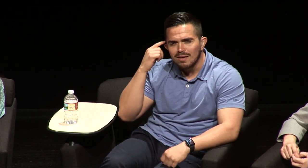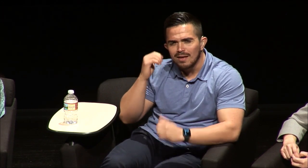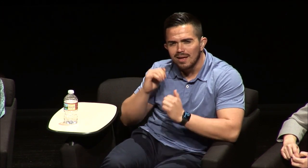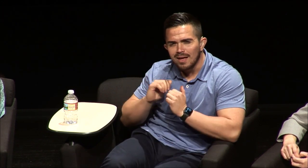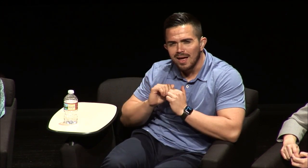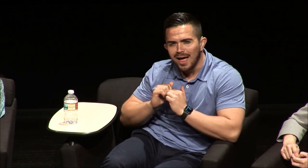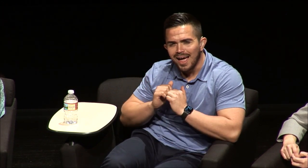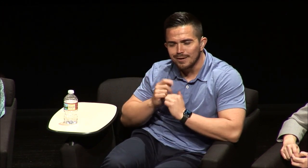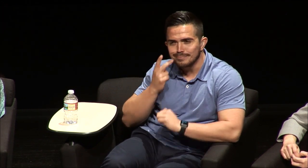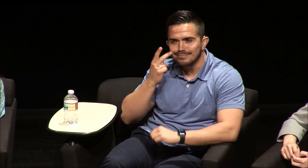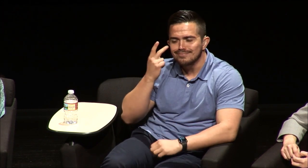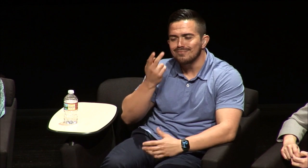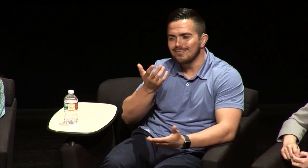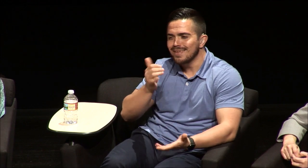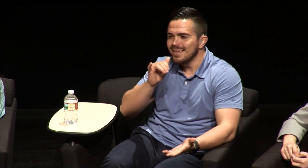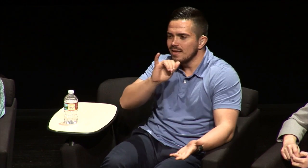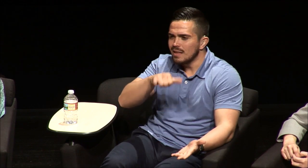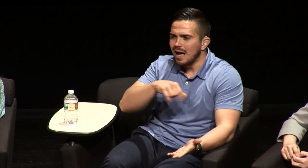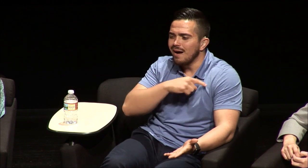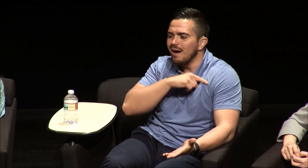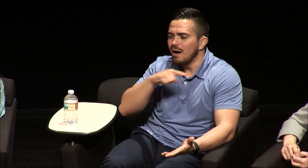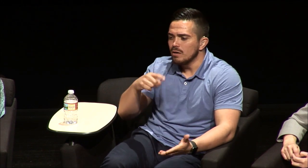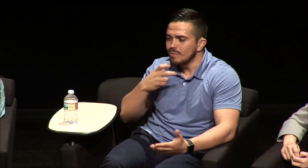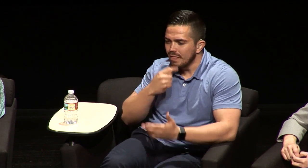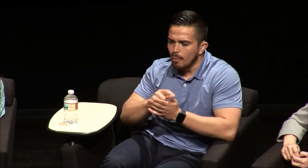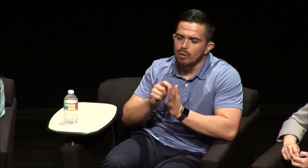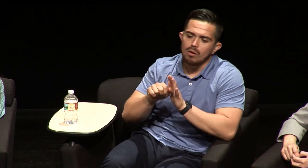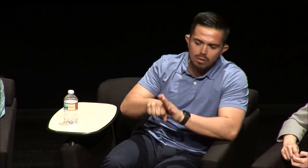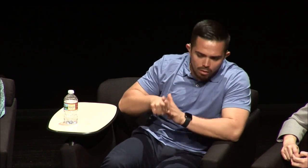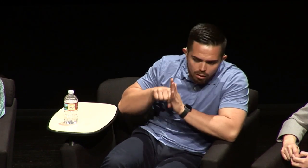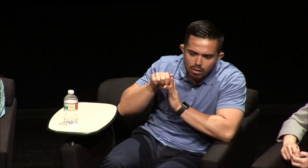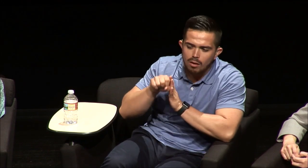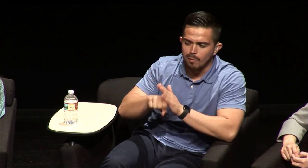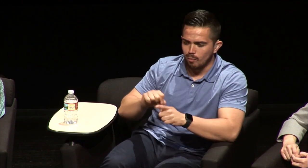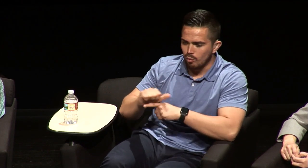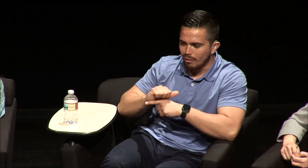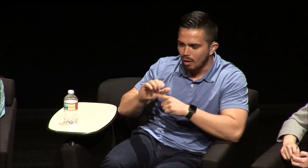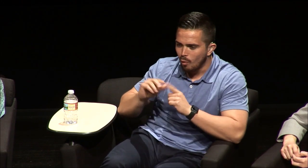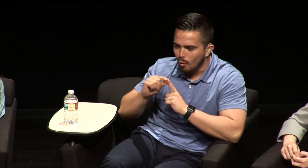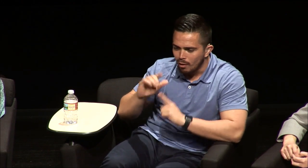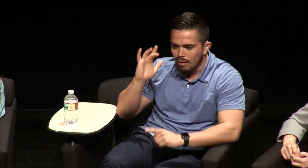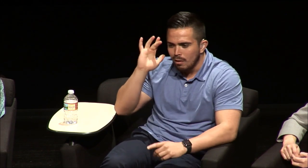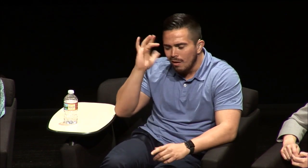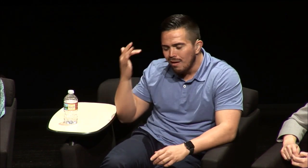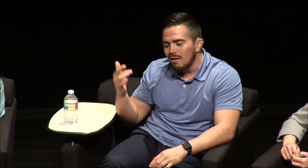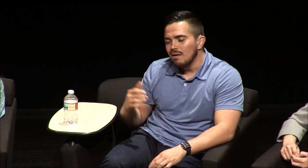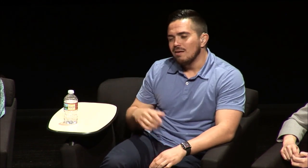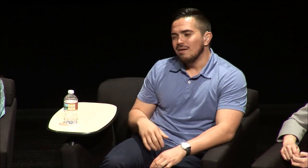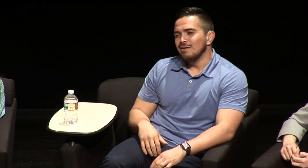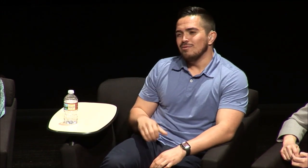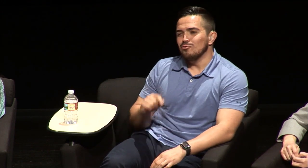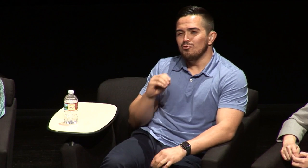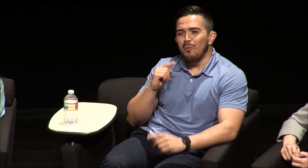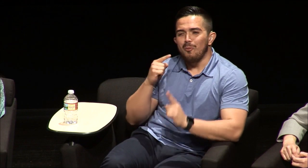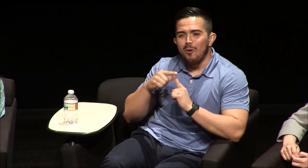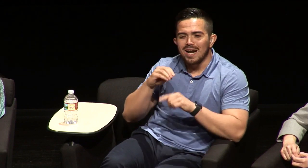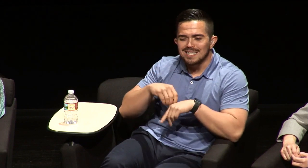thought to myself how does my speech therapist know, so my speech therapist would drill me and drill me and drew me I'll not work it was super annoying but